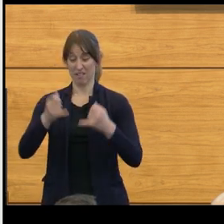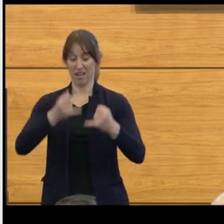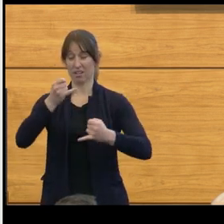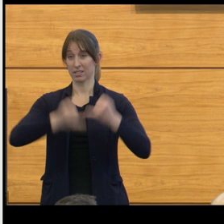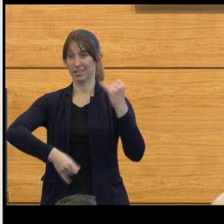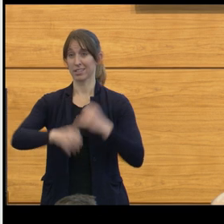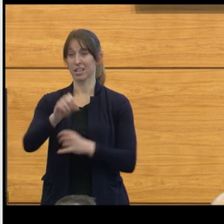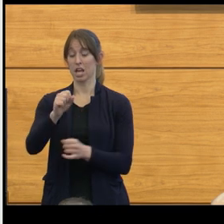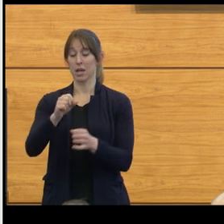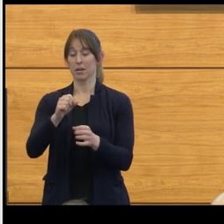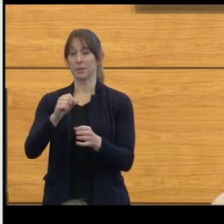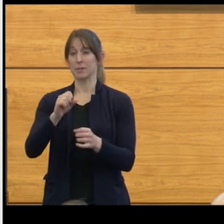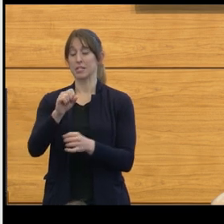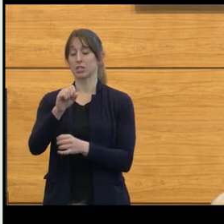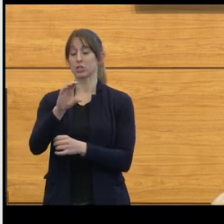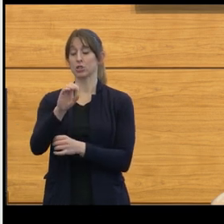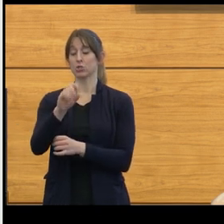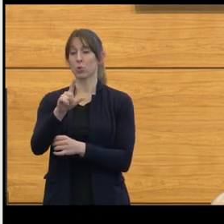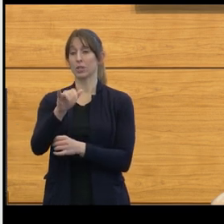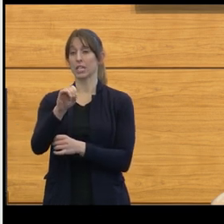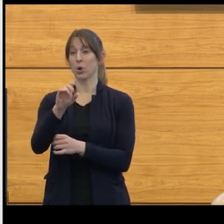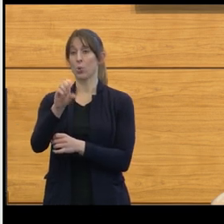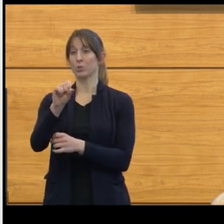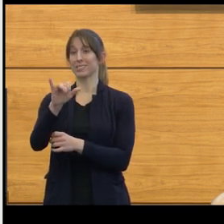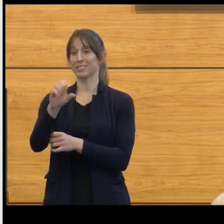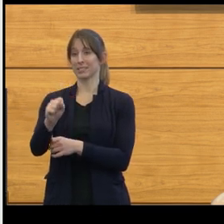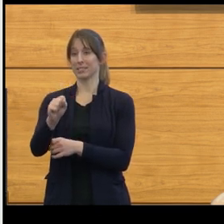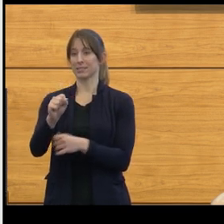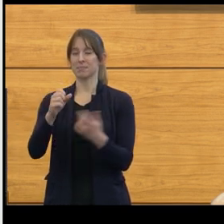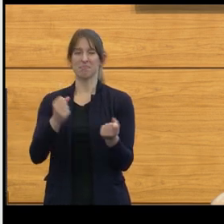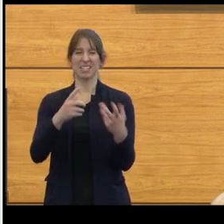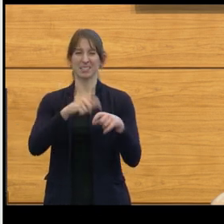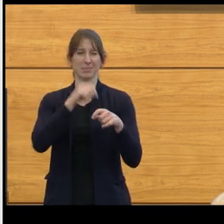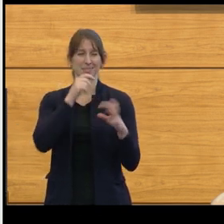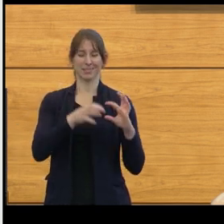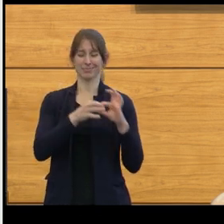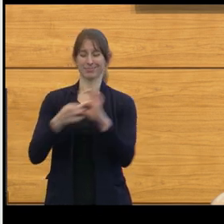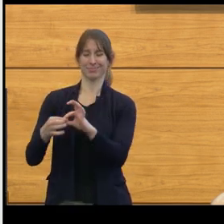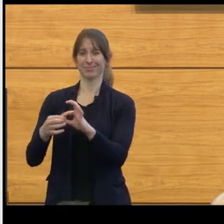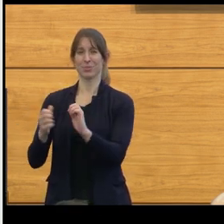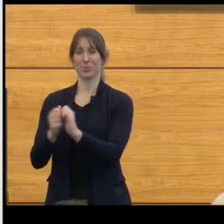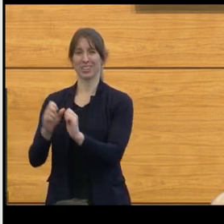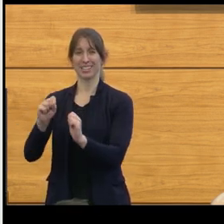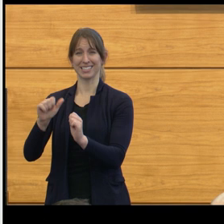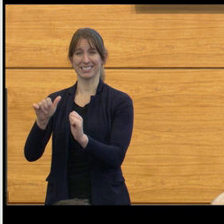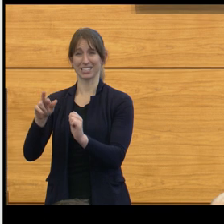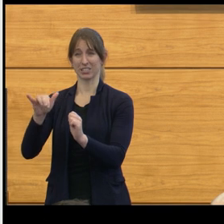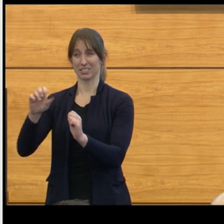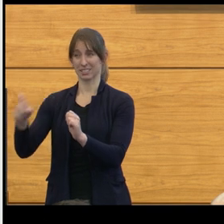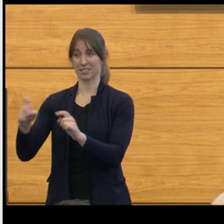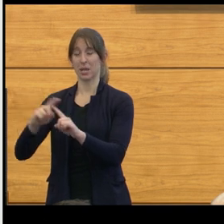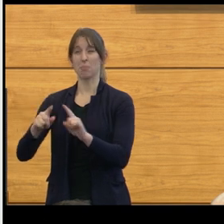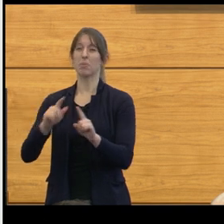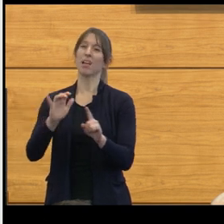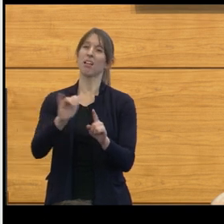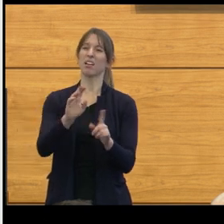We know scoliosis can be associated with that syrinx cavity, but mild scoliosis that really has no evidence of a syrinx